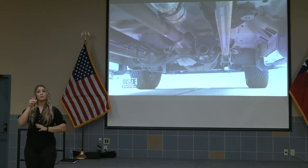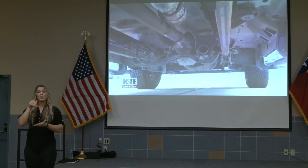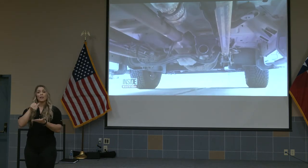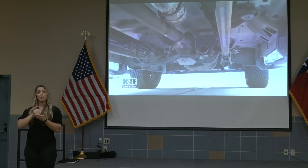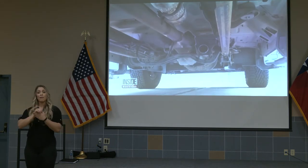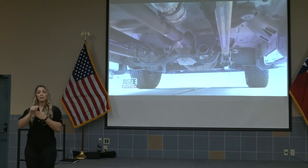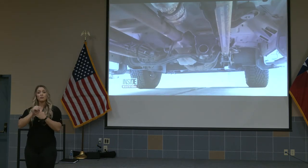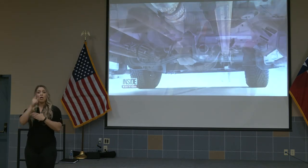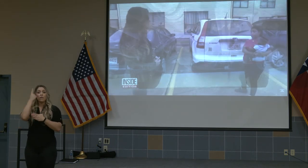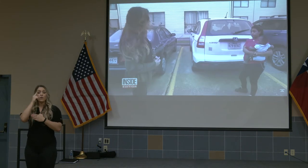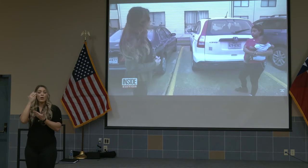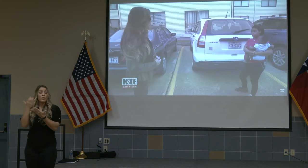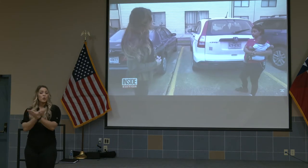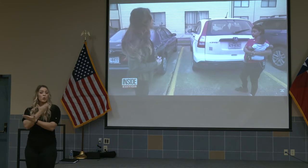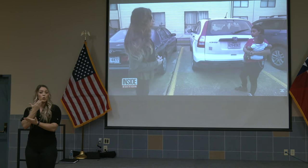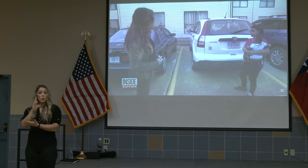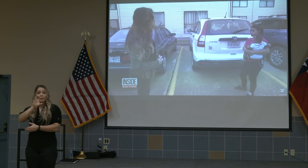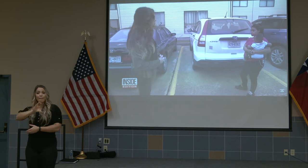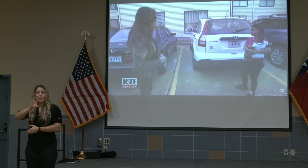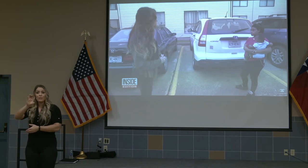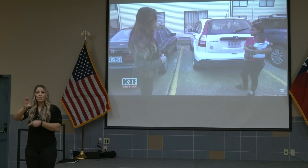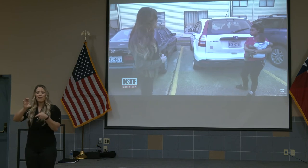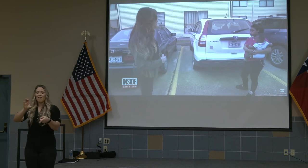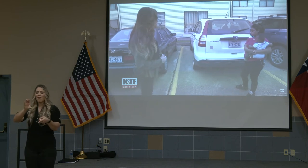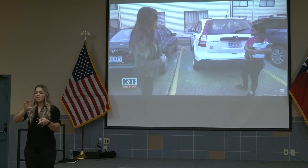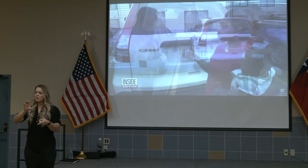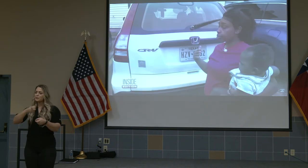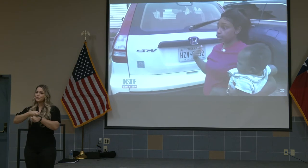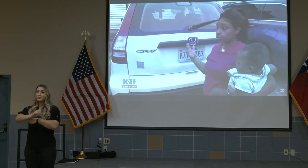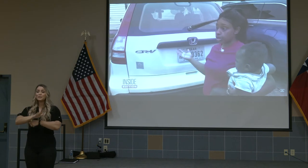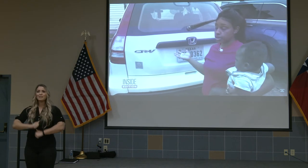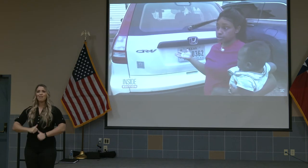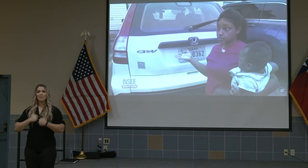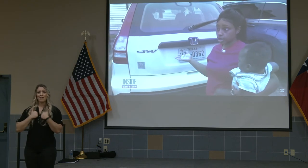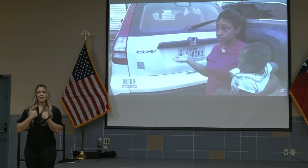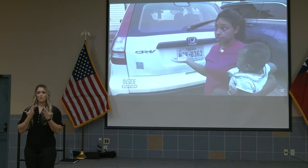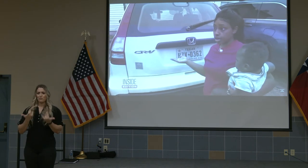a new converter is causing havoc in her life. >> I'm in the process of trying to find a